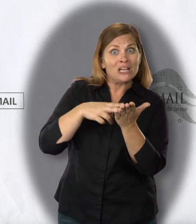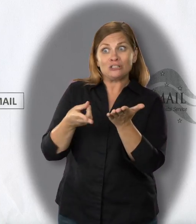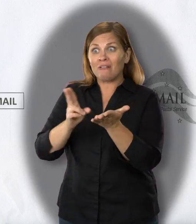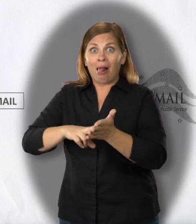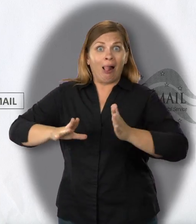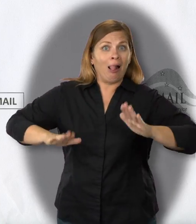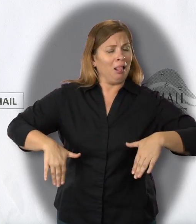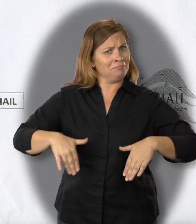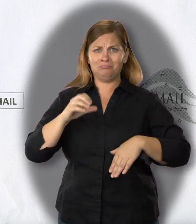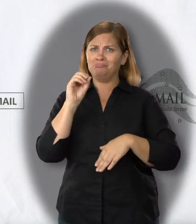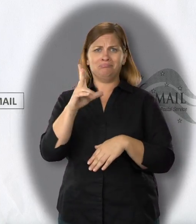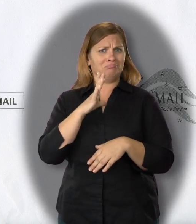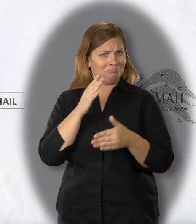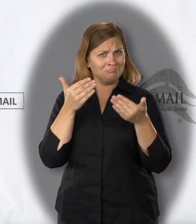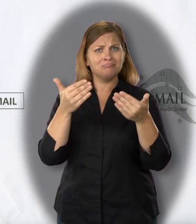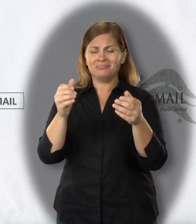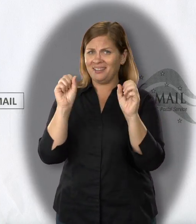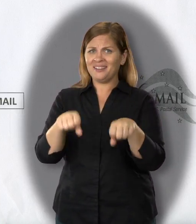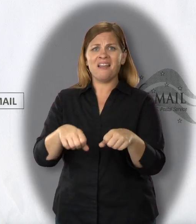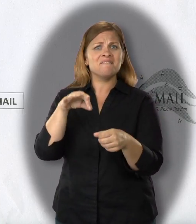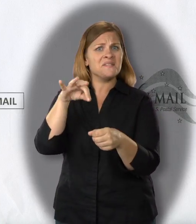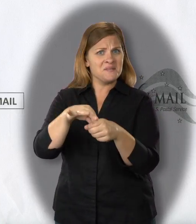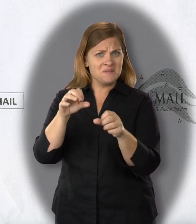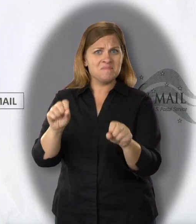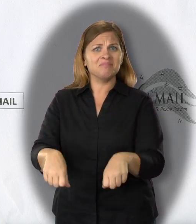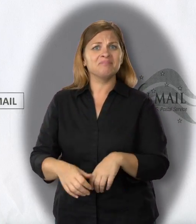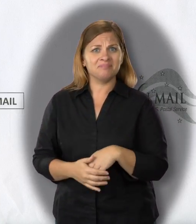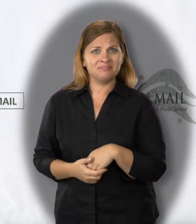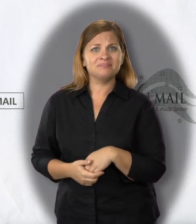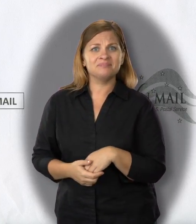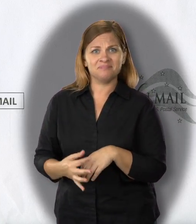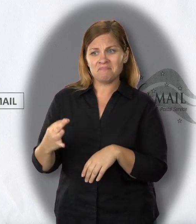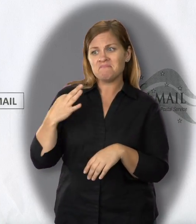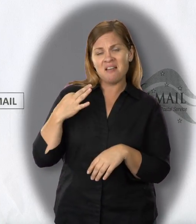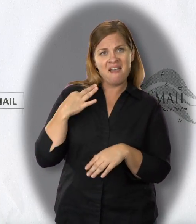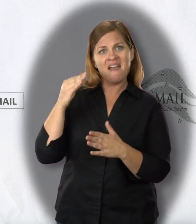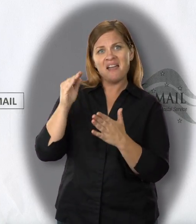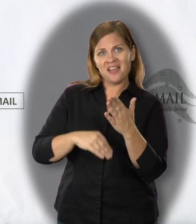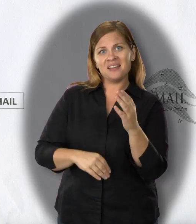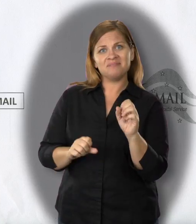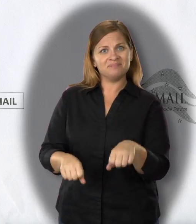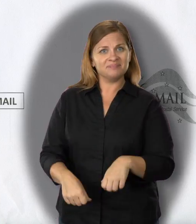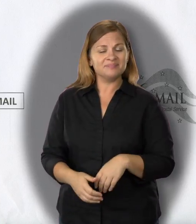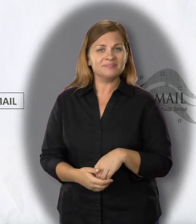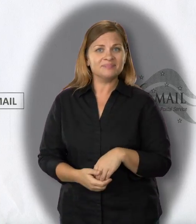You can apply for an absentee ballot even if you are not already registered to vote.